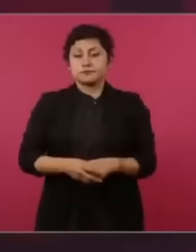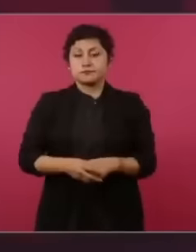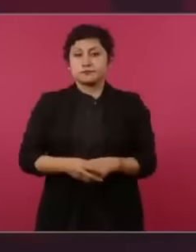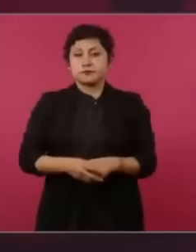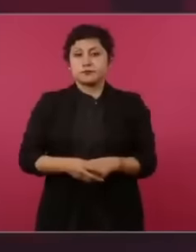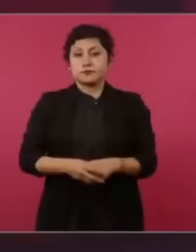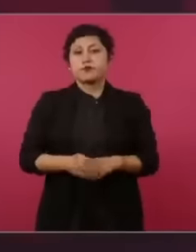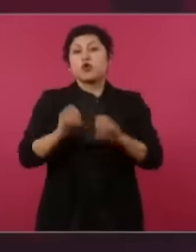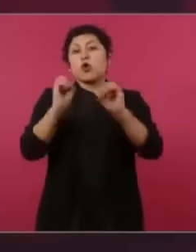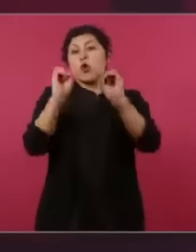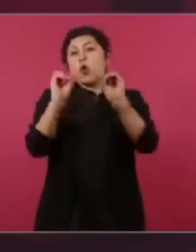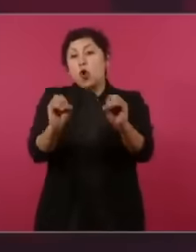at the service of one